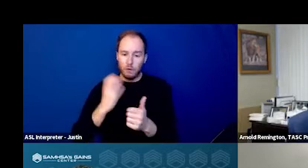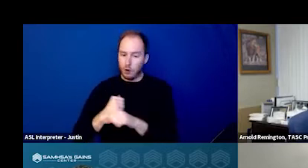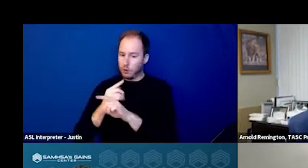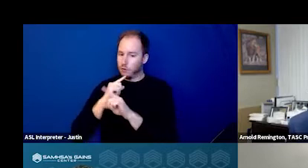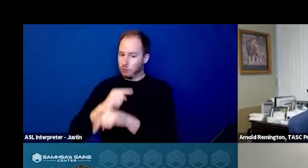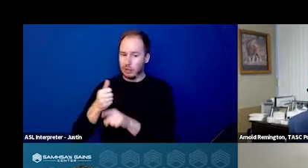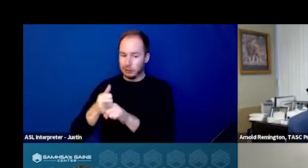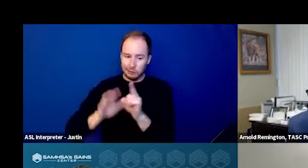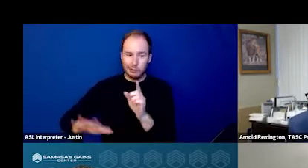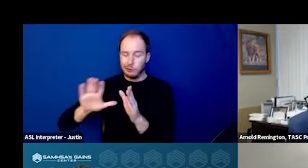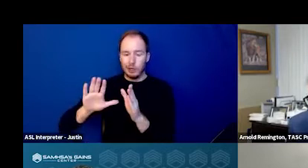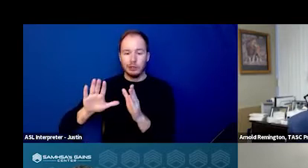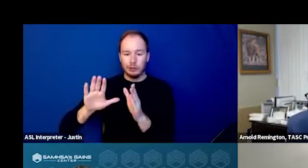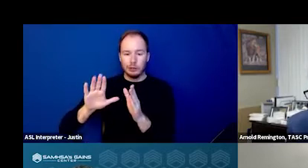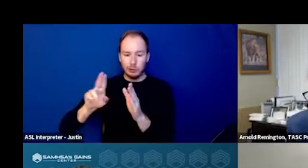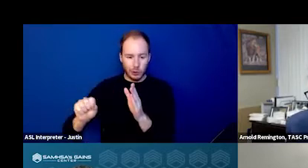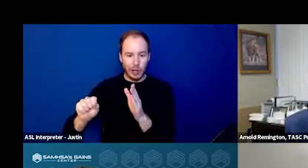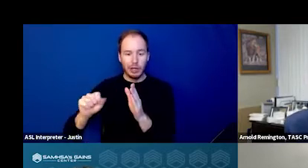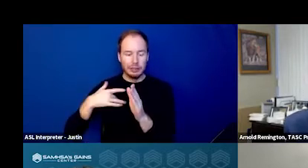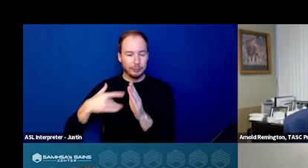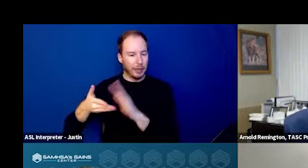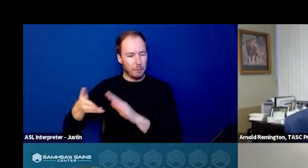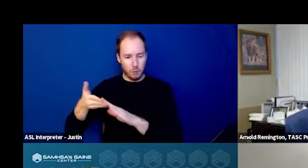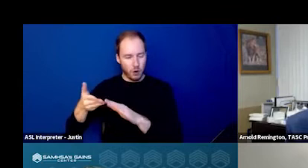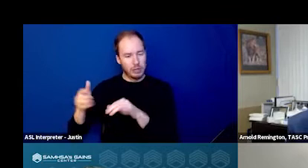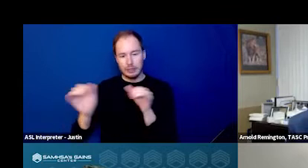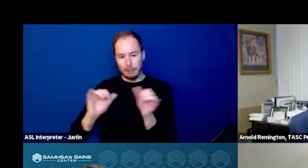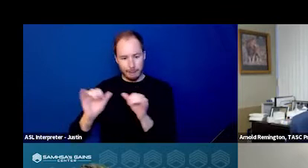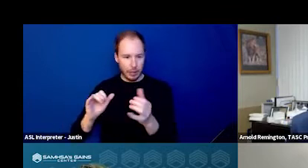across the country operates very similar ways.